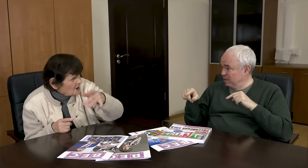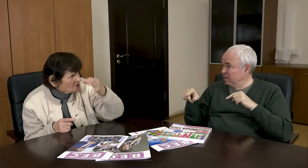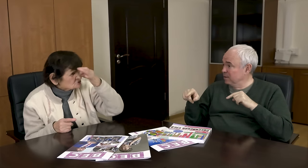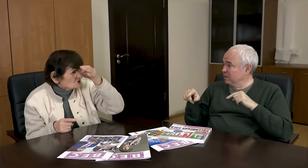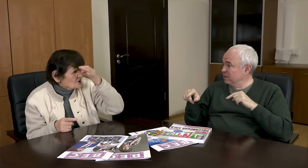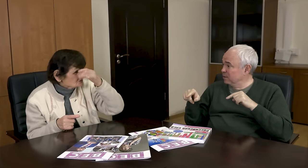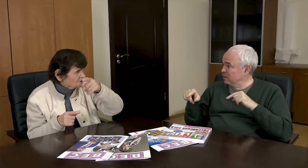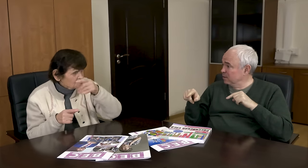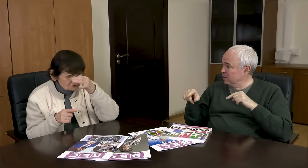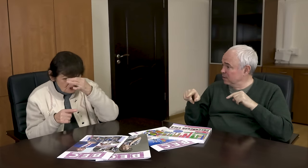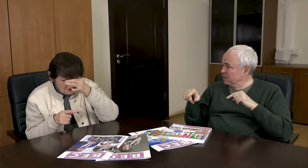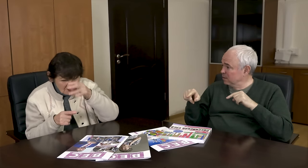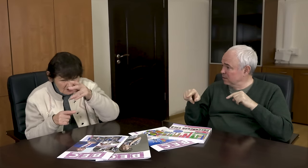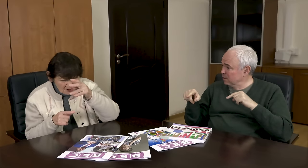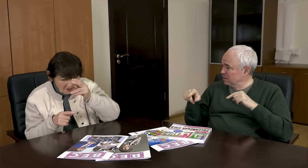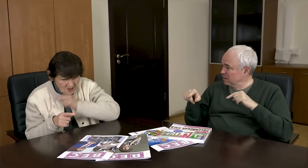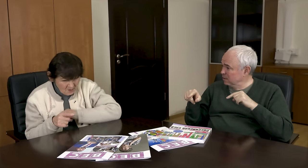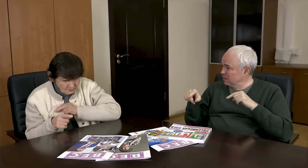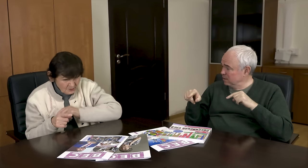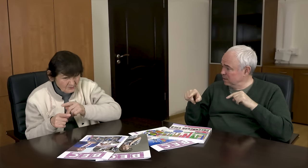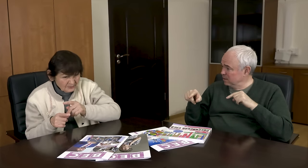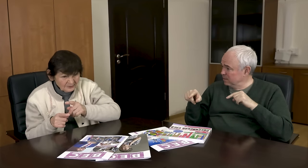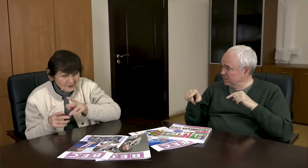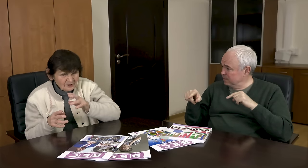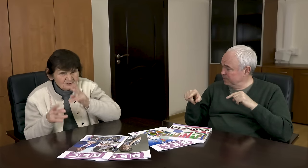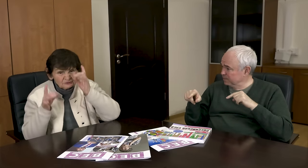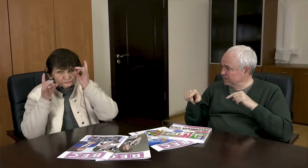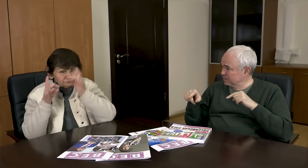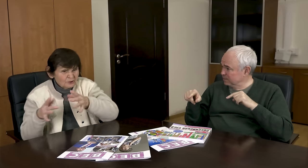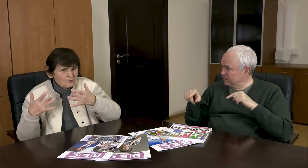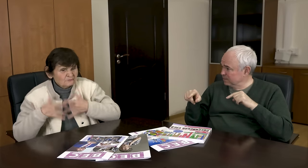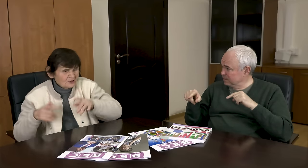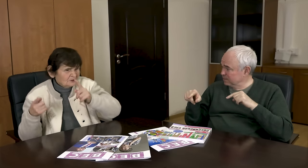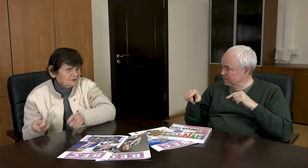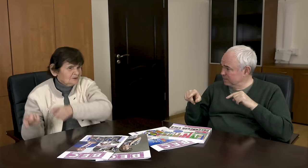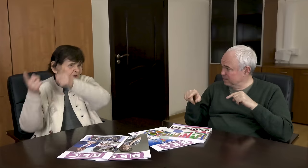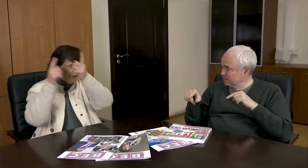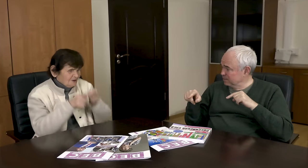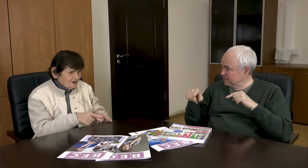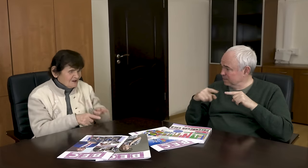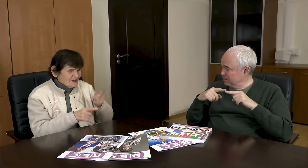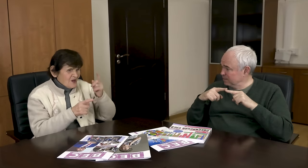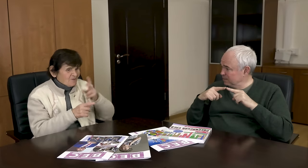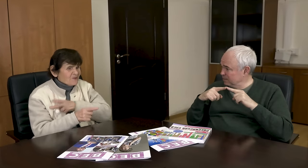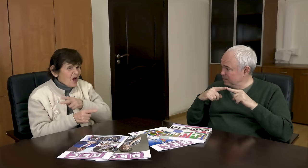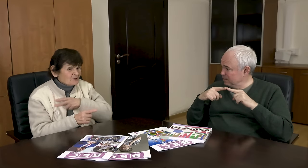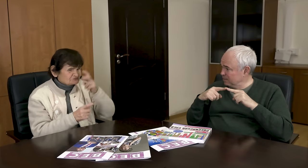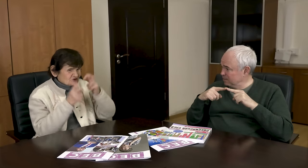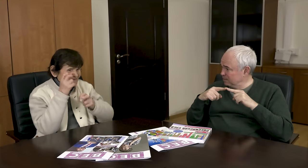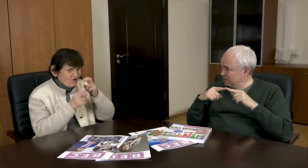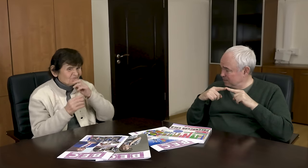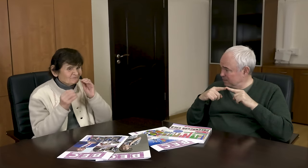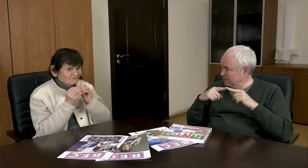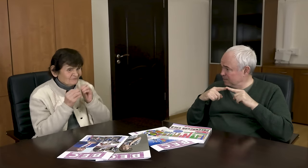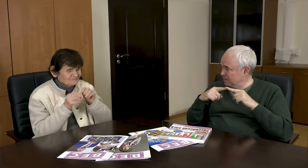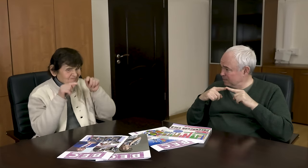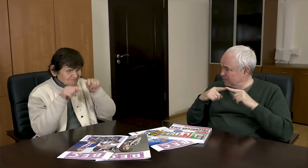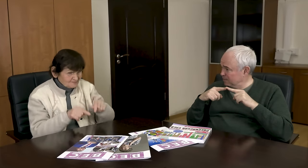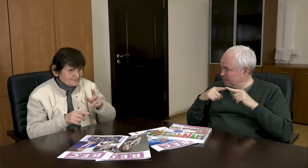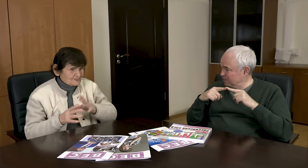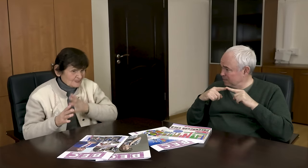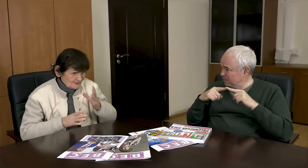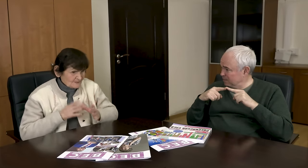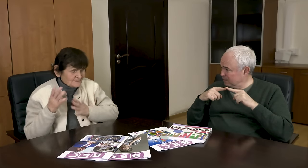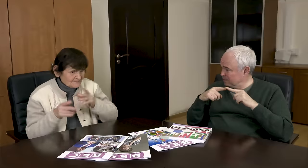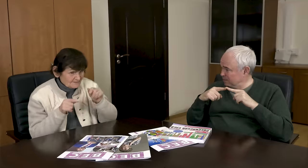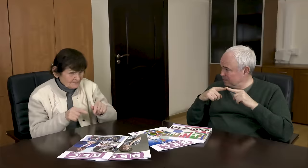First, you worked in Sverdlovsk. I quit. I got a job at the same Perm plant. She continued to train.